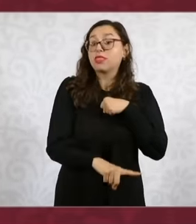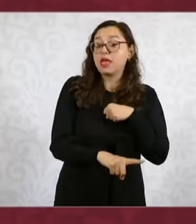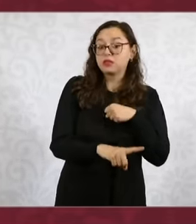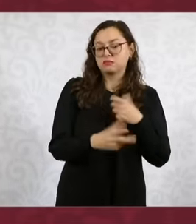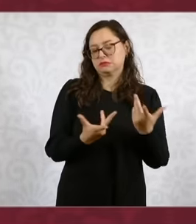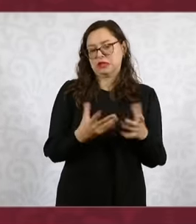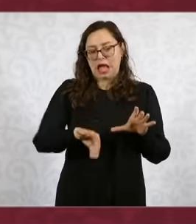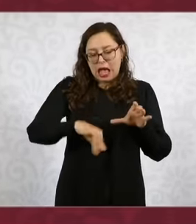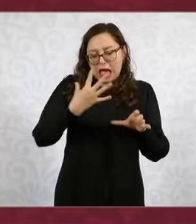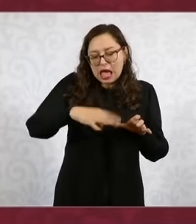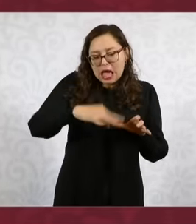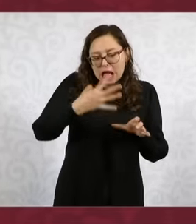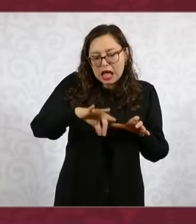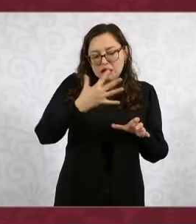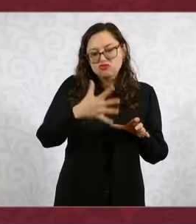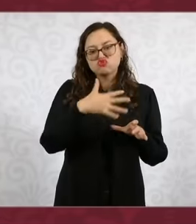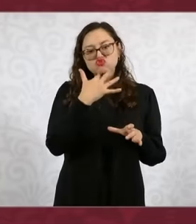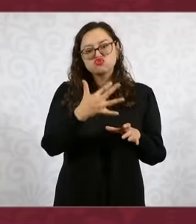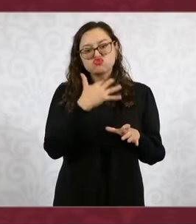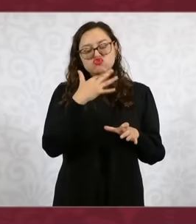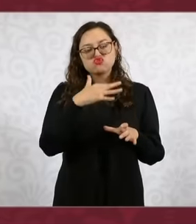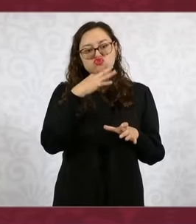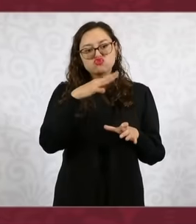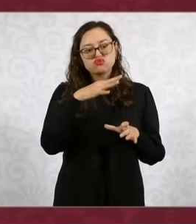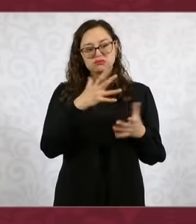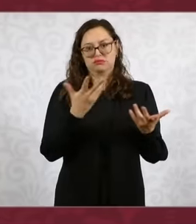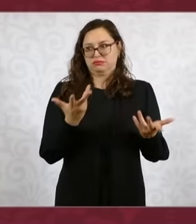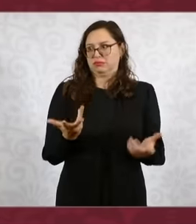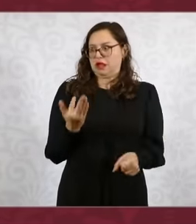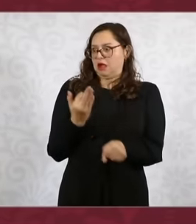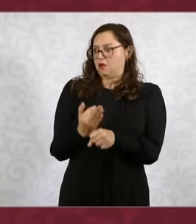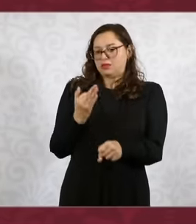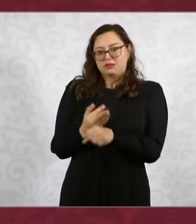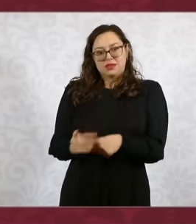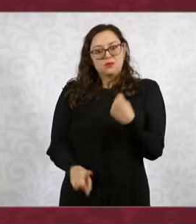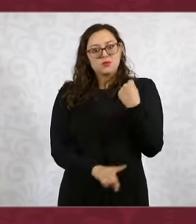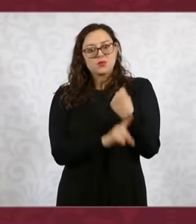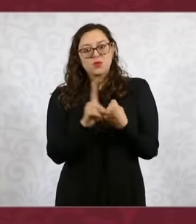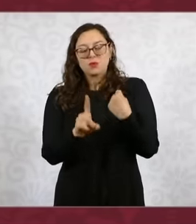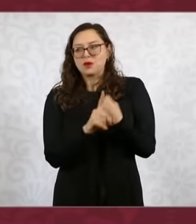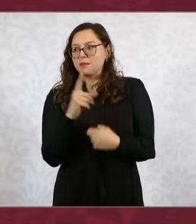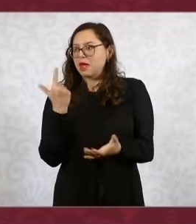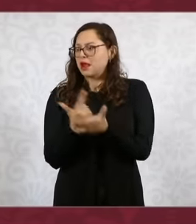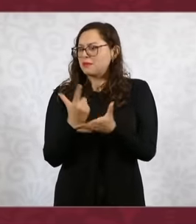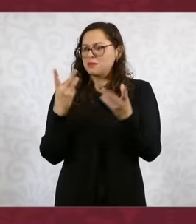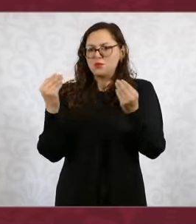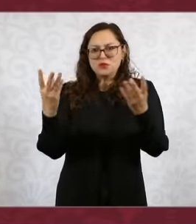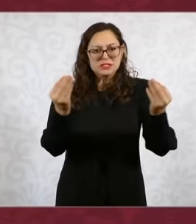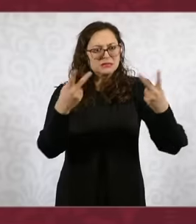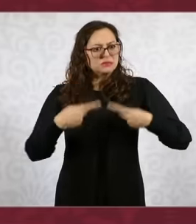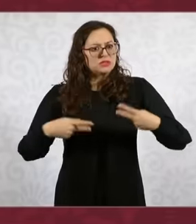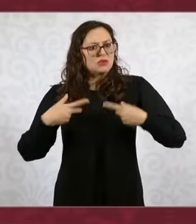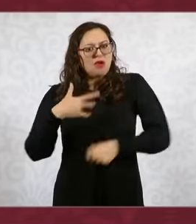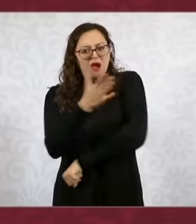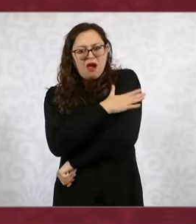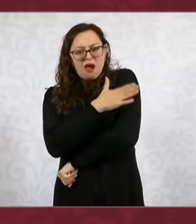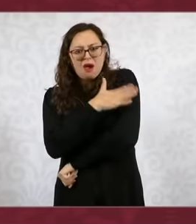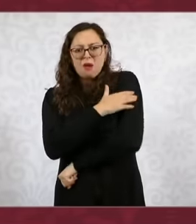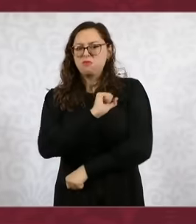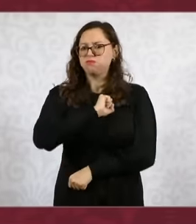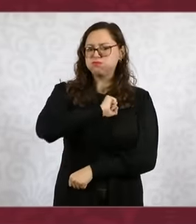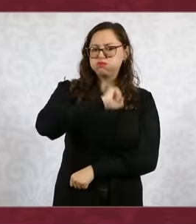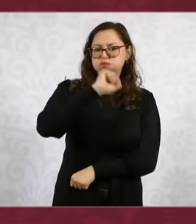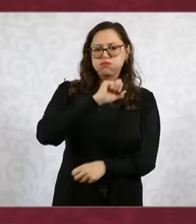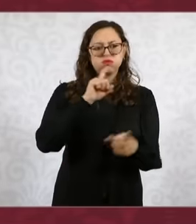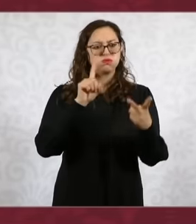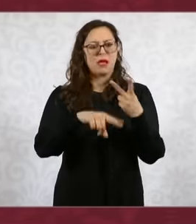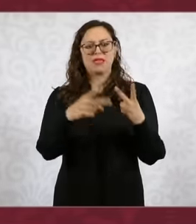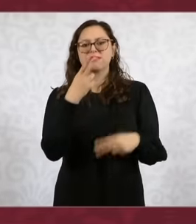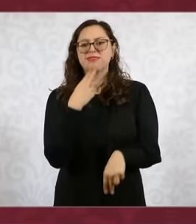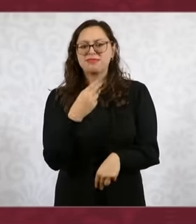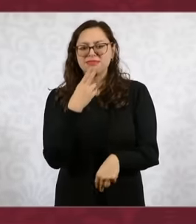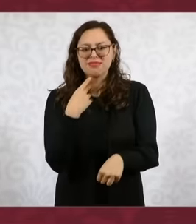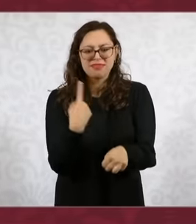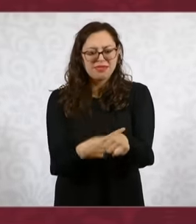we are actually experiencing a pandemic of hypertension, diabetes in some cases, obesity and it is important